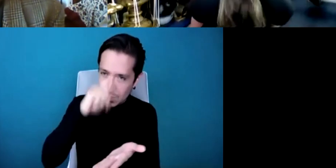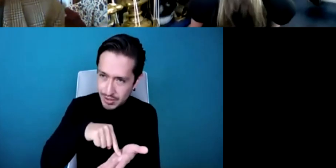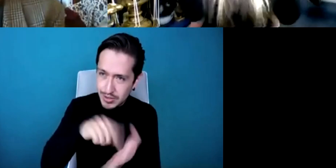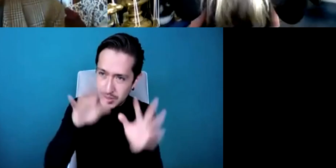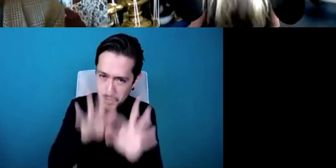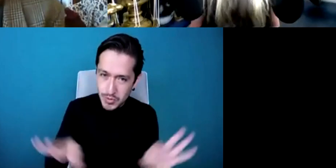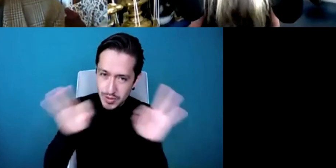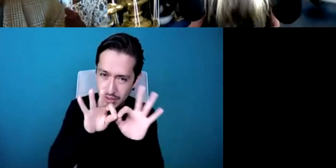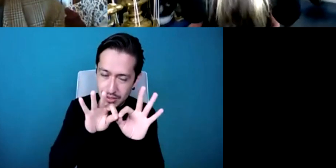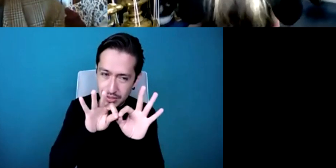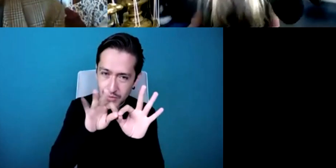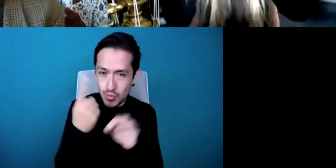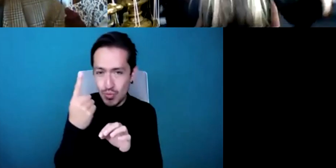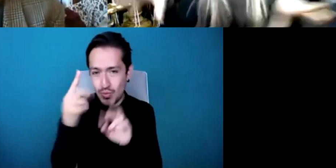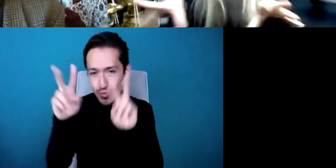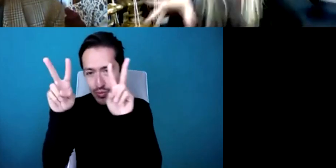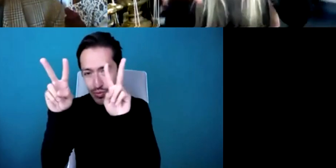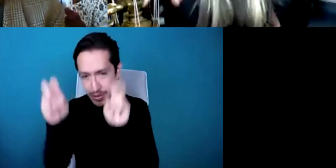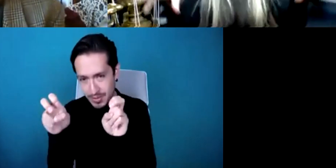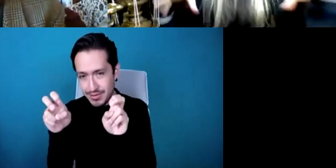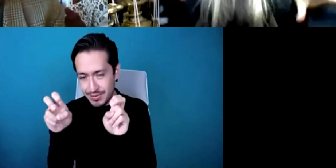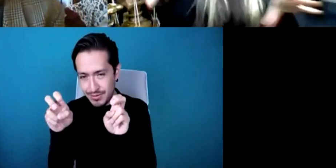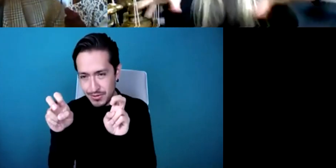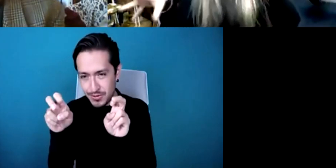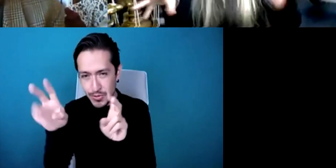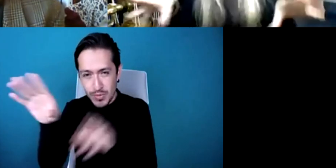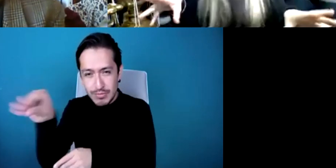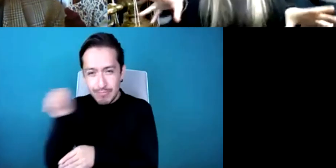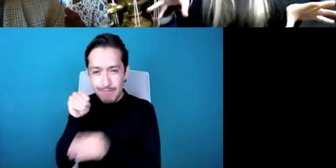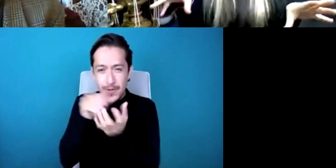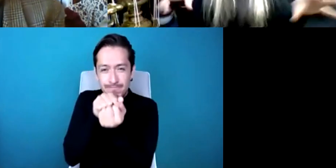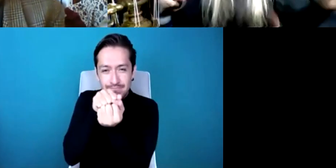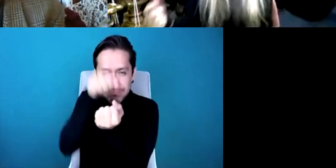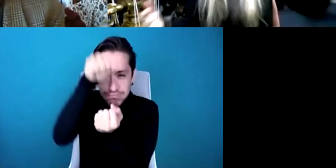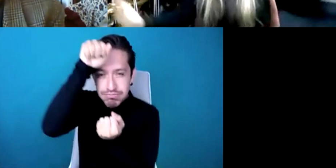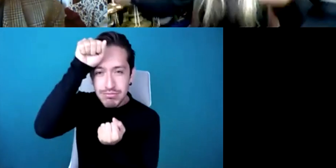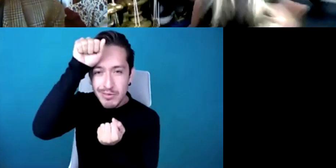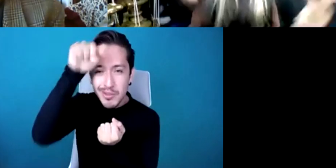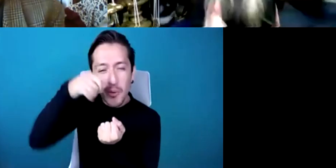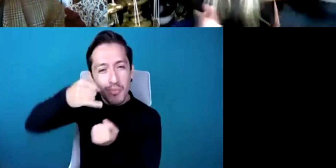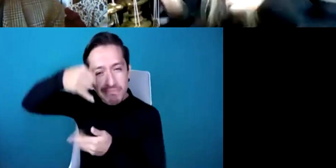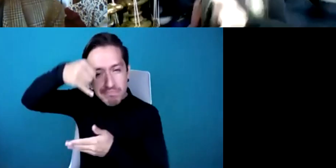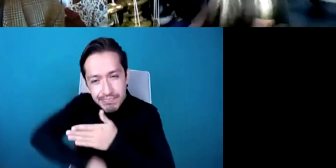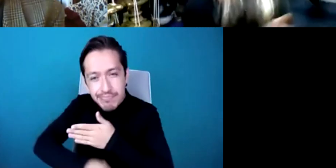like that you know so where else are we what else are we talking about and really linking different